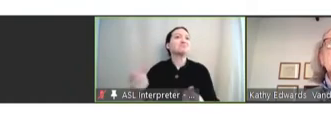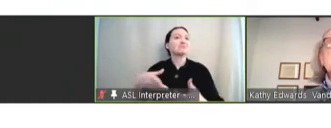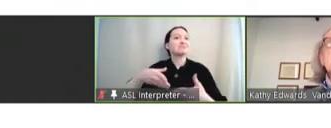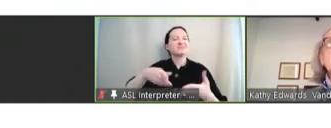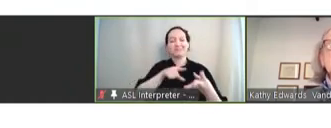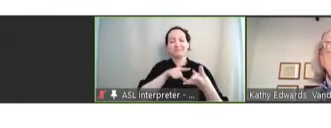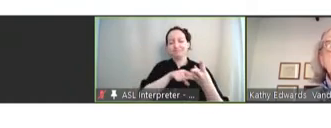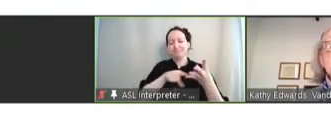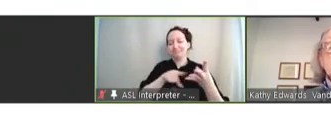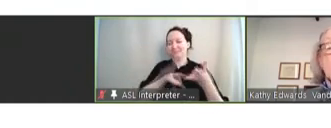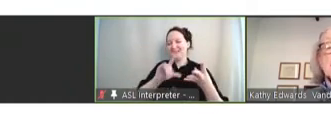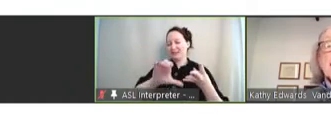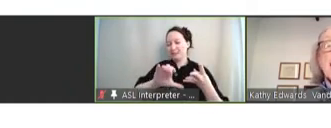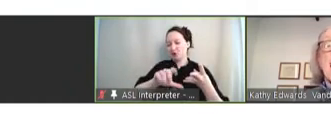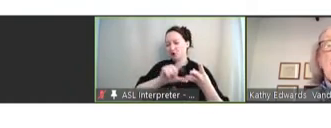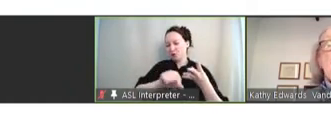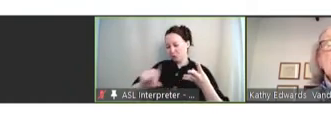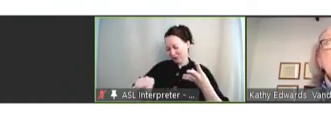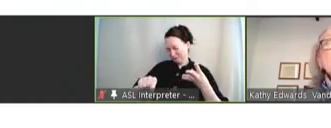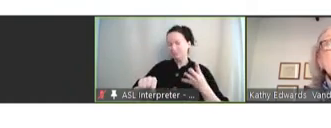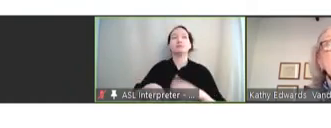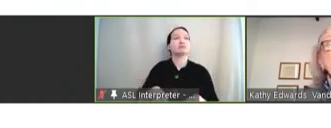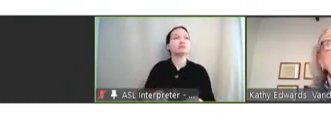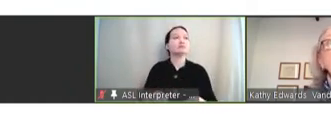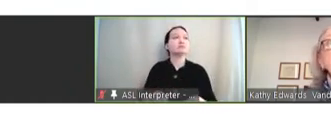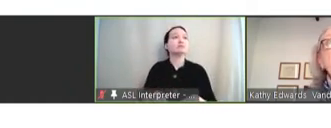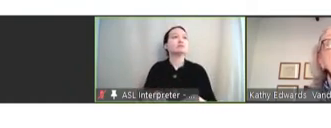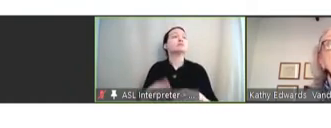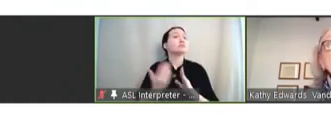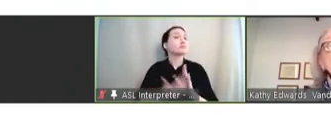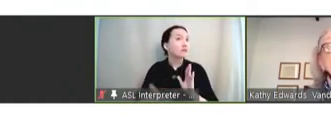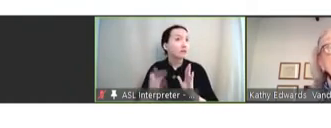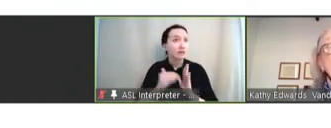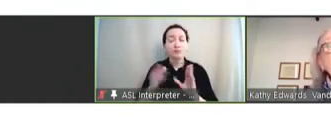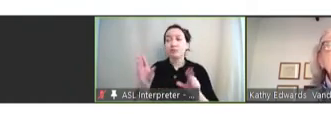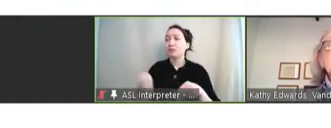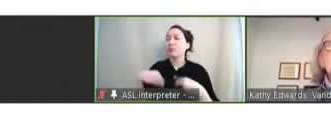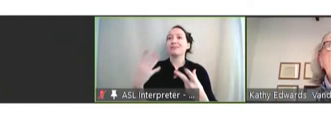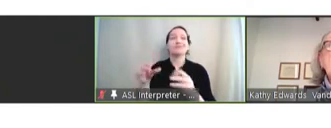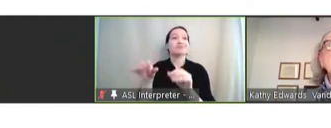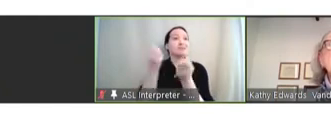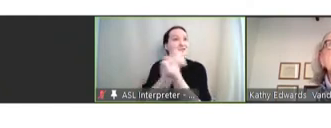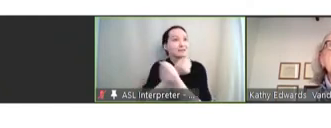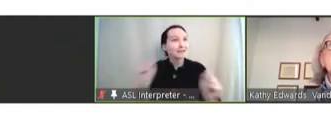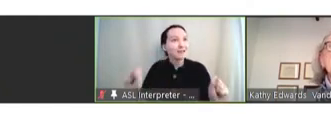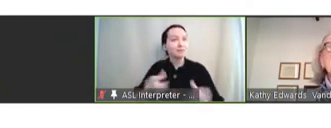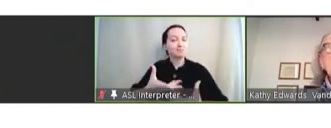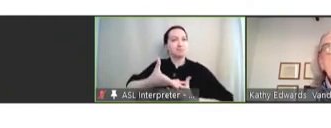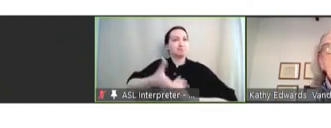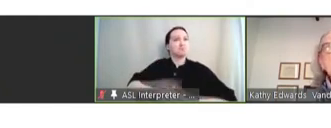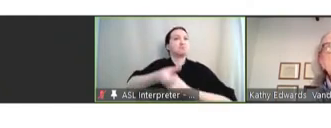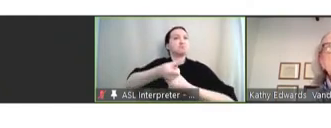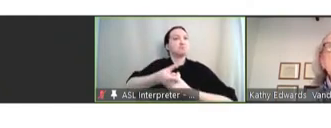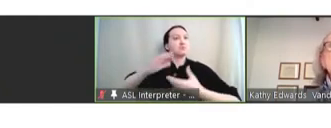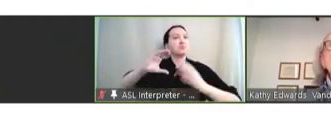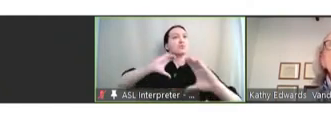December in 2020. And again, providing the safety and the confidence and the communication that we